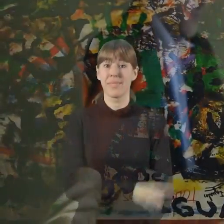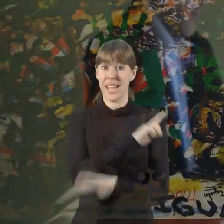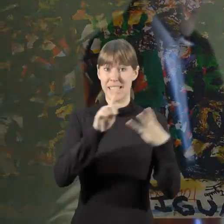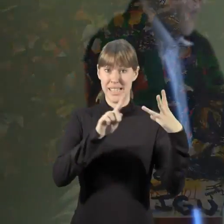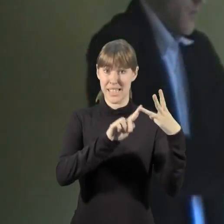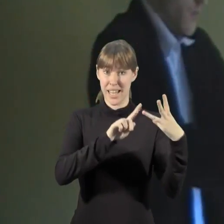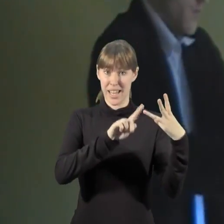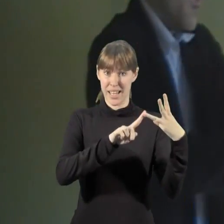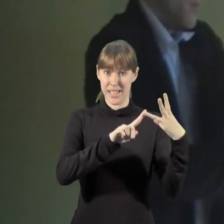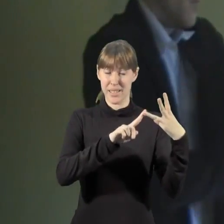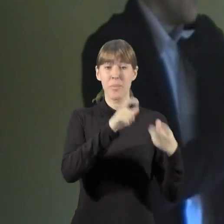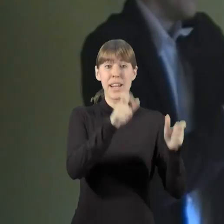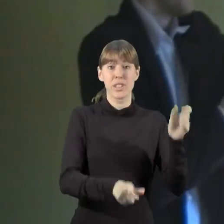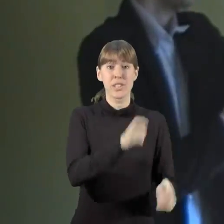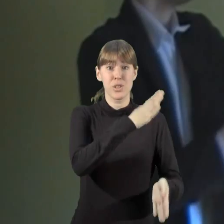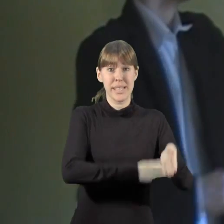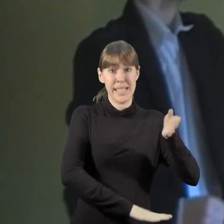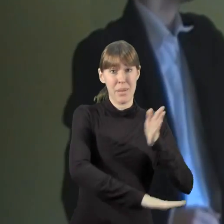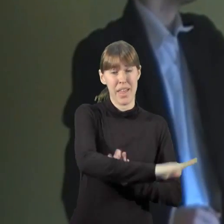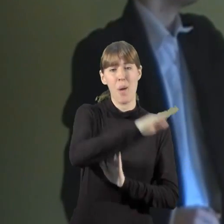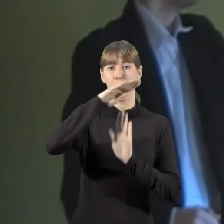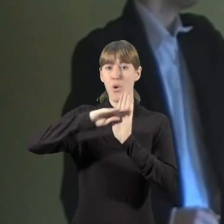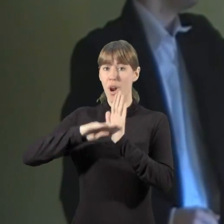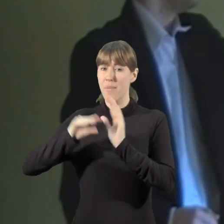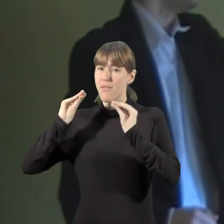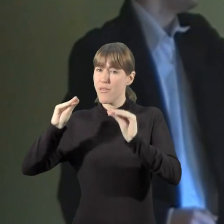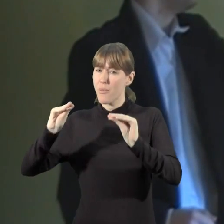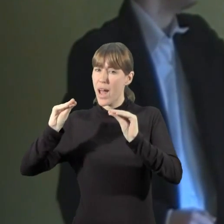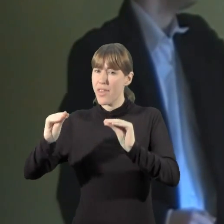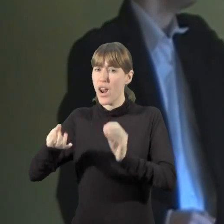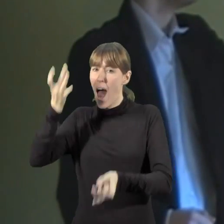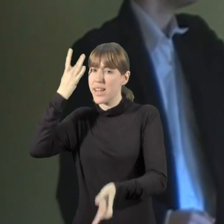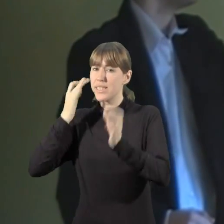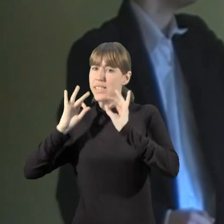Contribute to the access of people with disabilities to artistic and creative training programs.